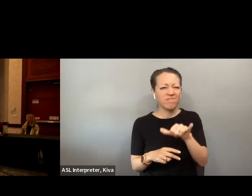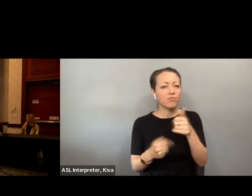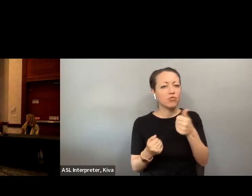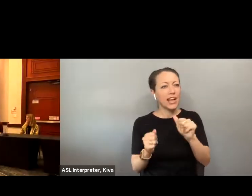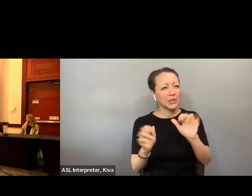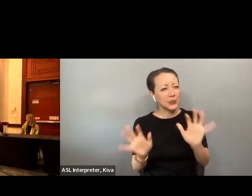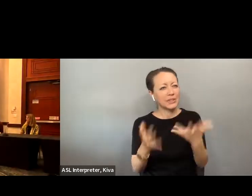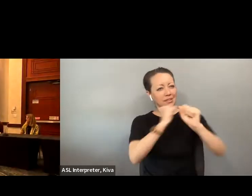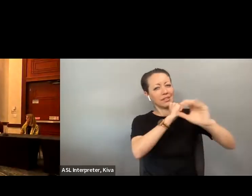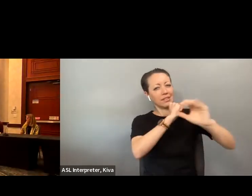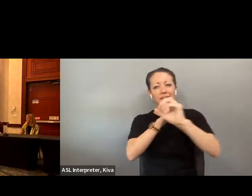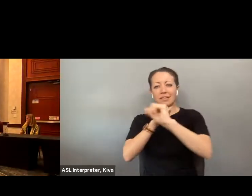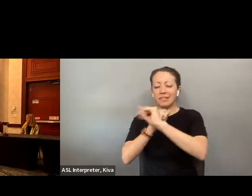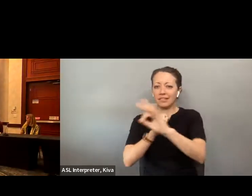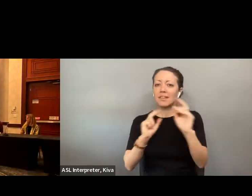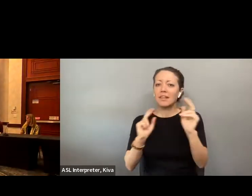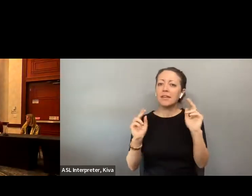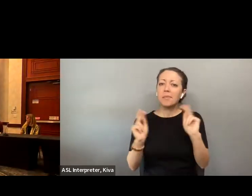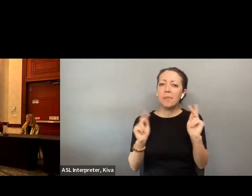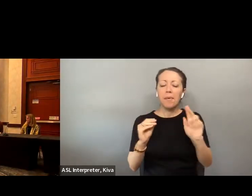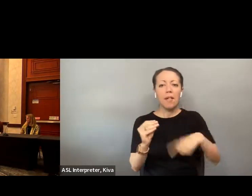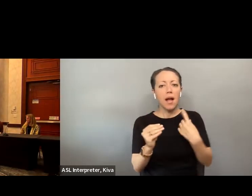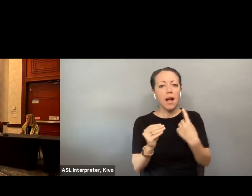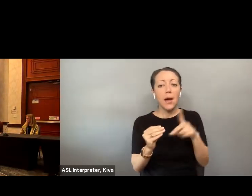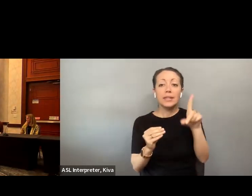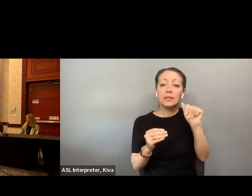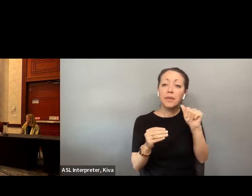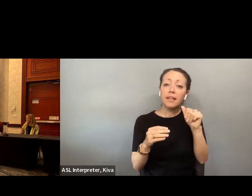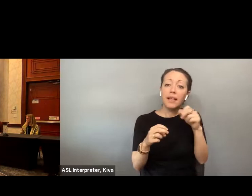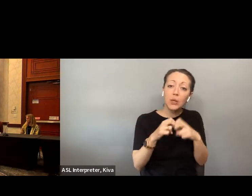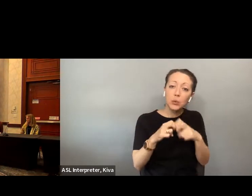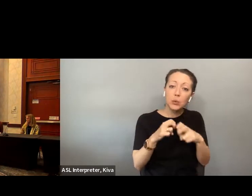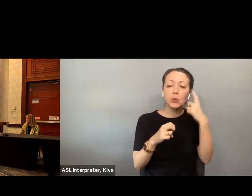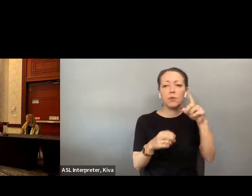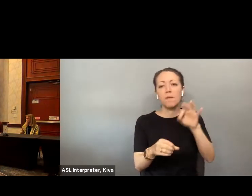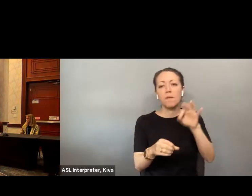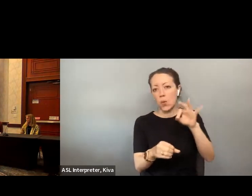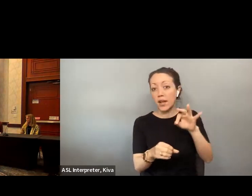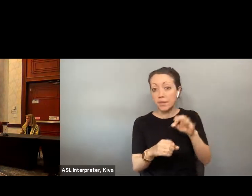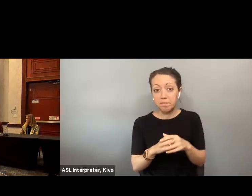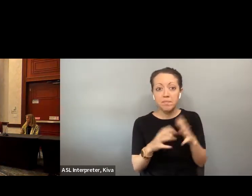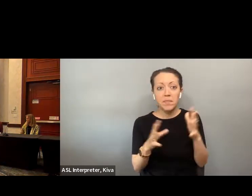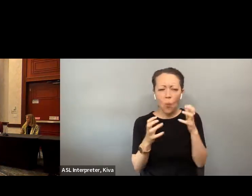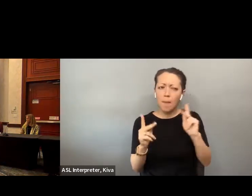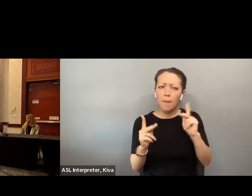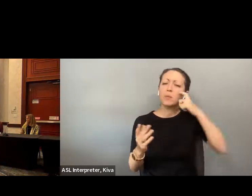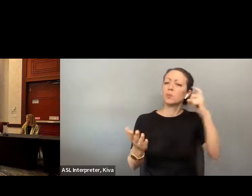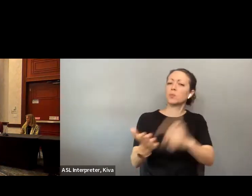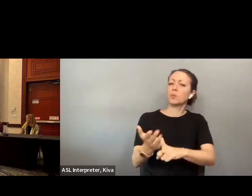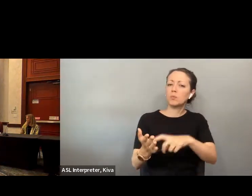Most of you are aware, the popular # Crip the Vote is a nonpartisan campaign to engage both politicians and voters in a productive discussion about disability issues